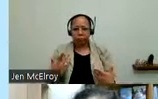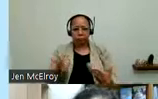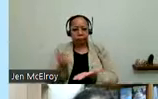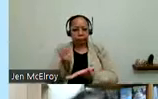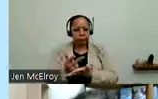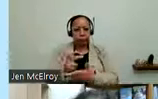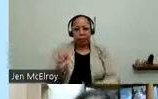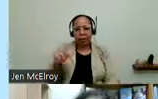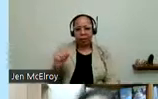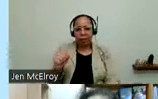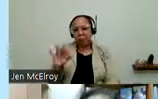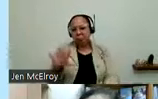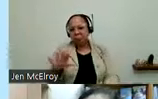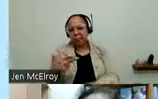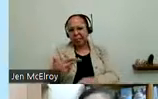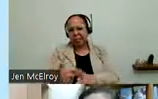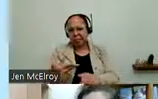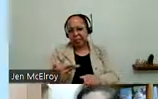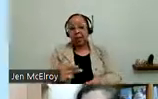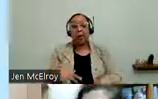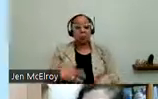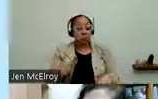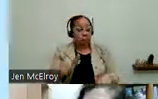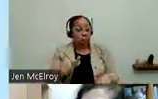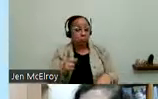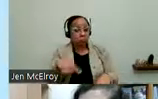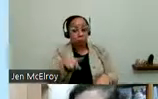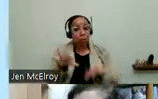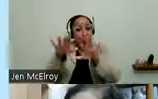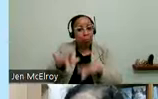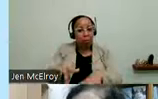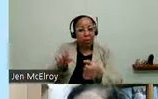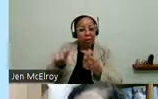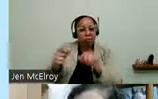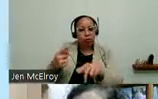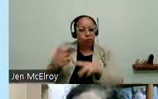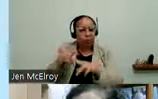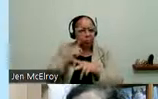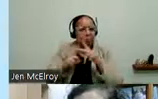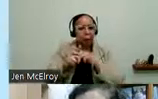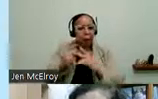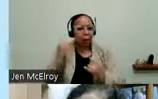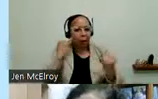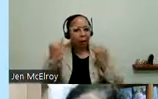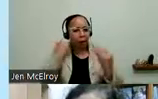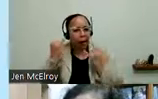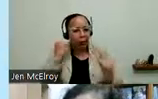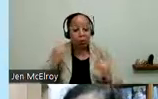throw that out there. But I invite you to put a name in the chat. Any ideas or email me afterwards. Or share that at the end after the end